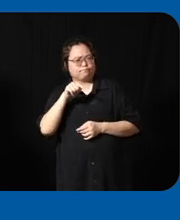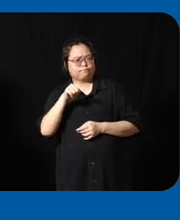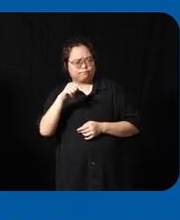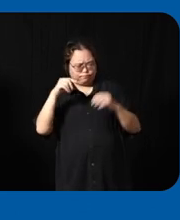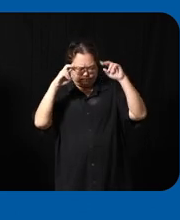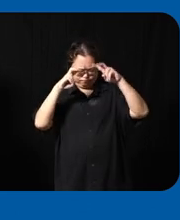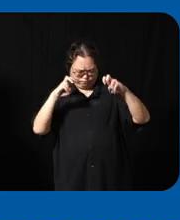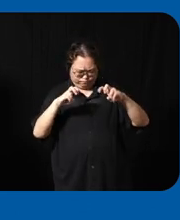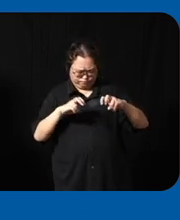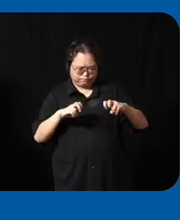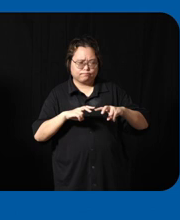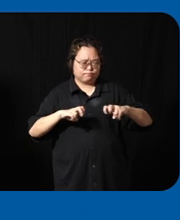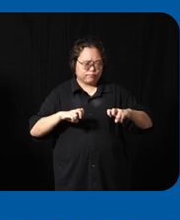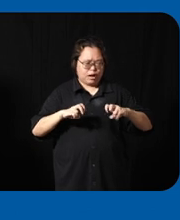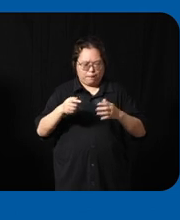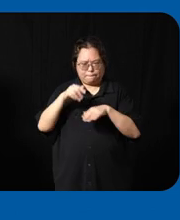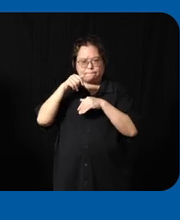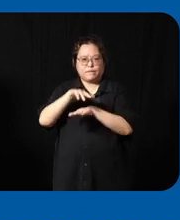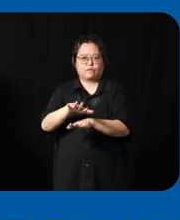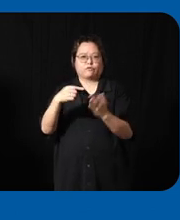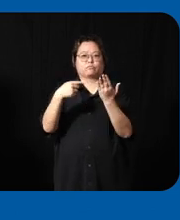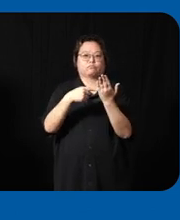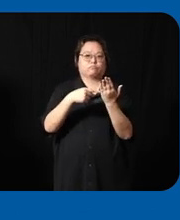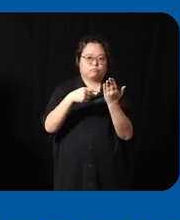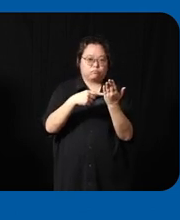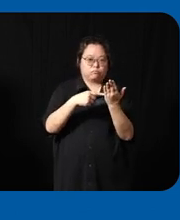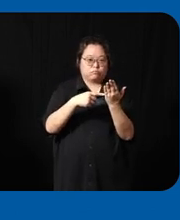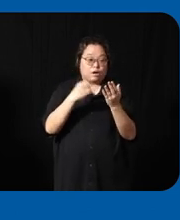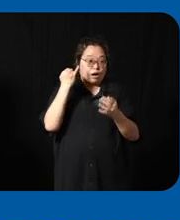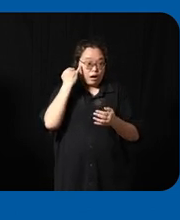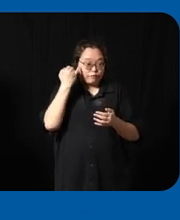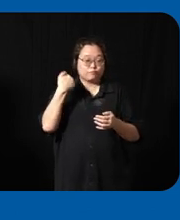we could leverage mainstream Technologies because if we are able to leverage mainstream technology